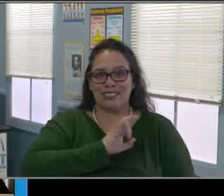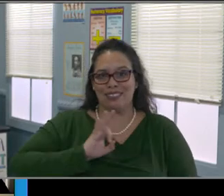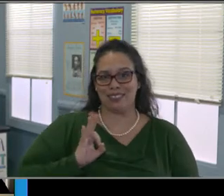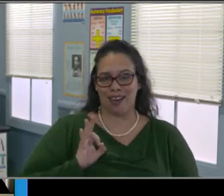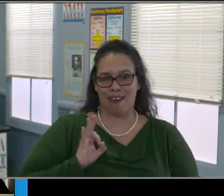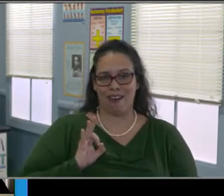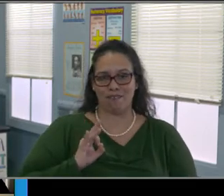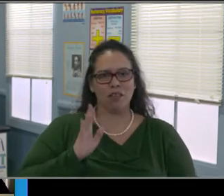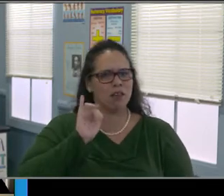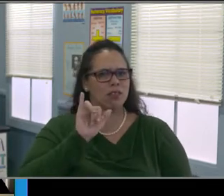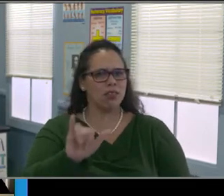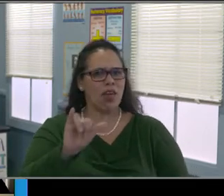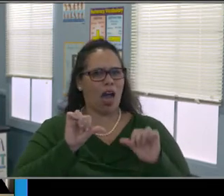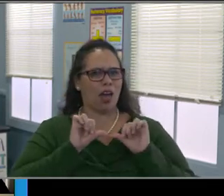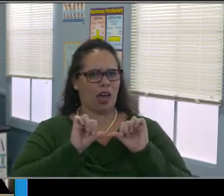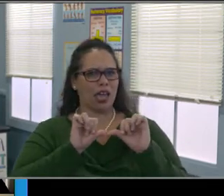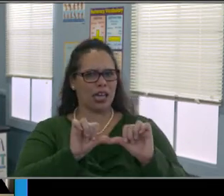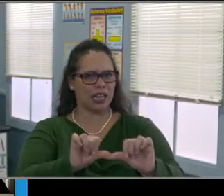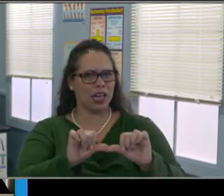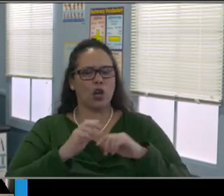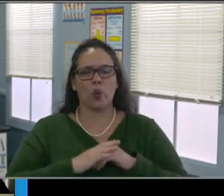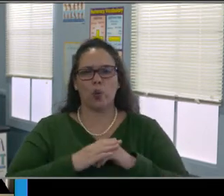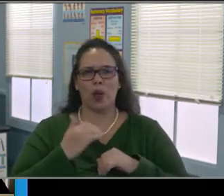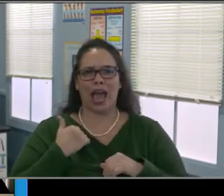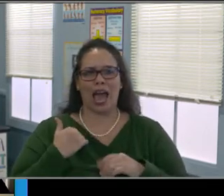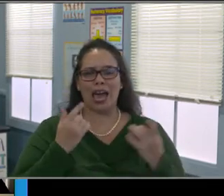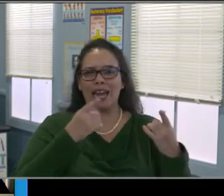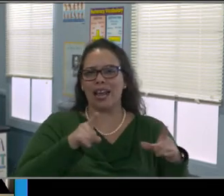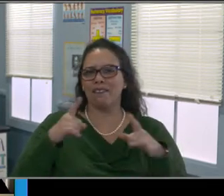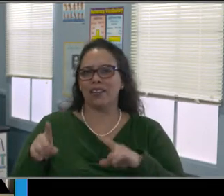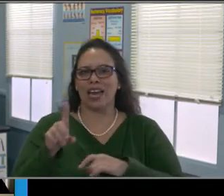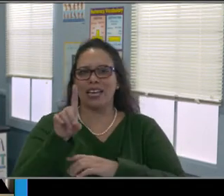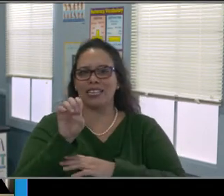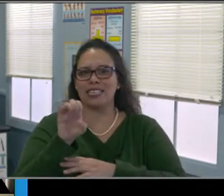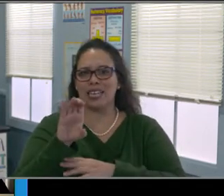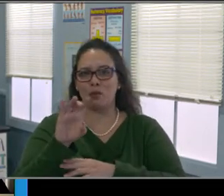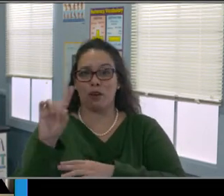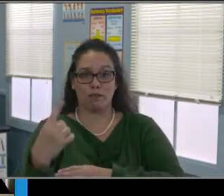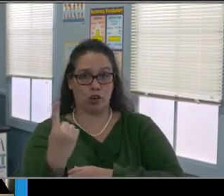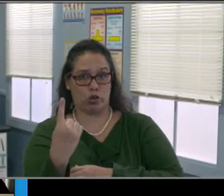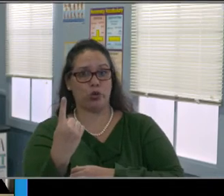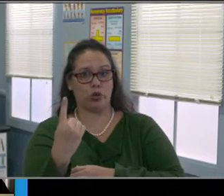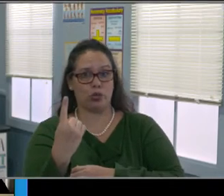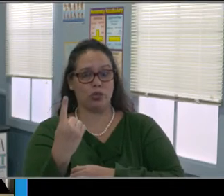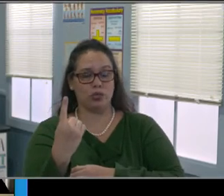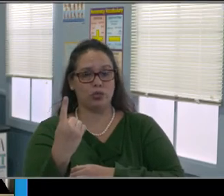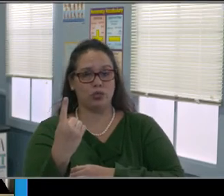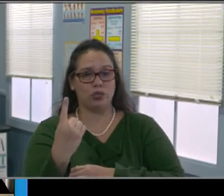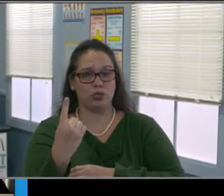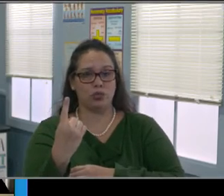So I just wanna thank Rochelle Martin and her team for leading that and the teachers who actually